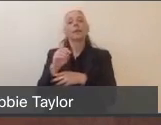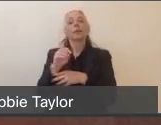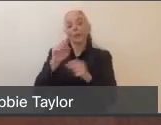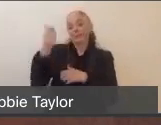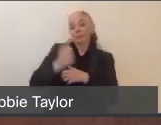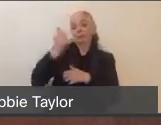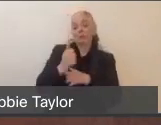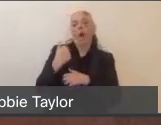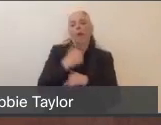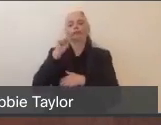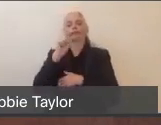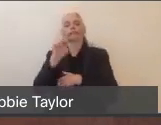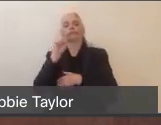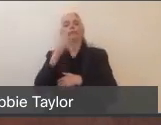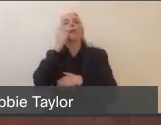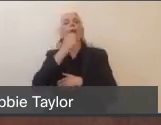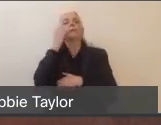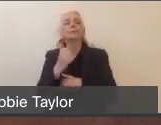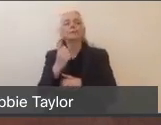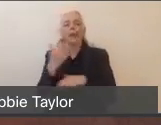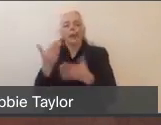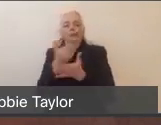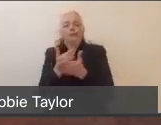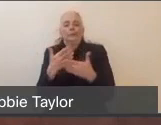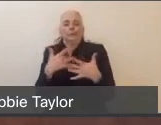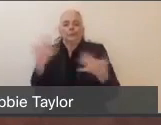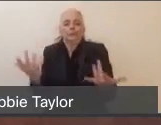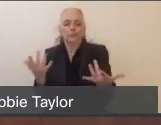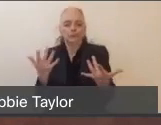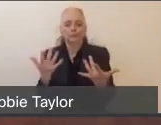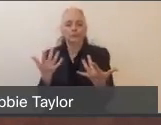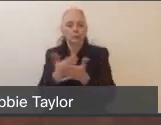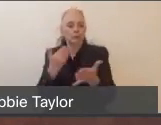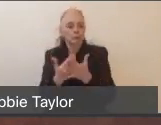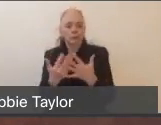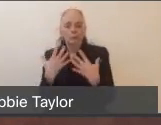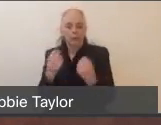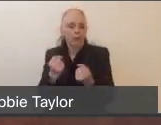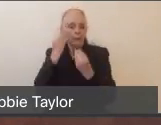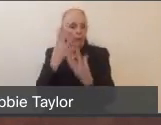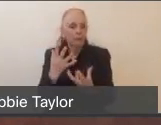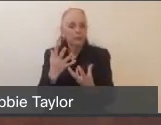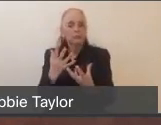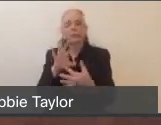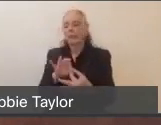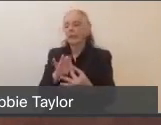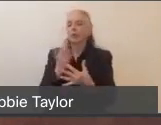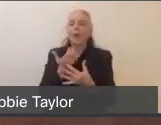from the Public Health Department regarding exactly the latest data on our COVID-19 cases in Marin as well as other updates